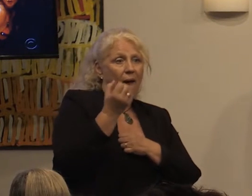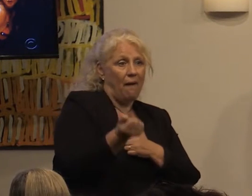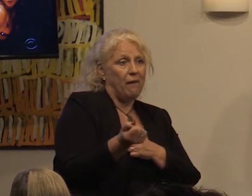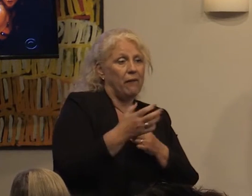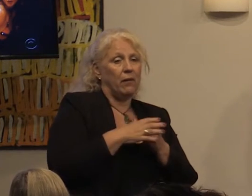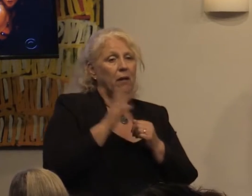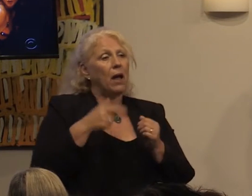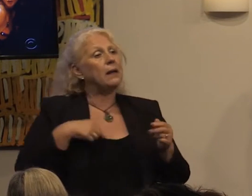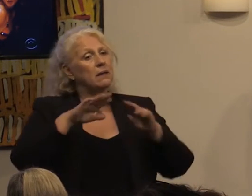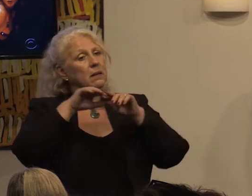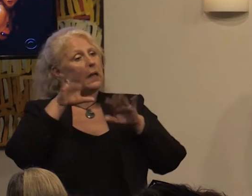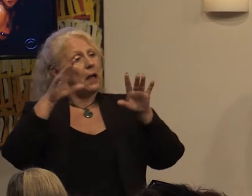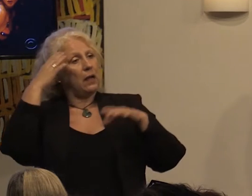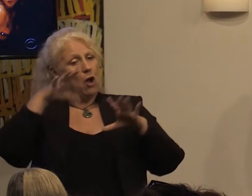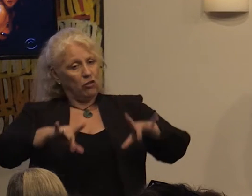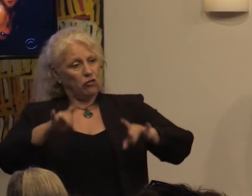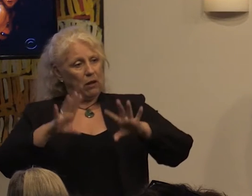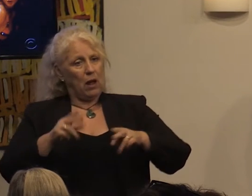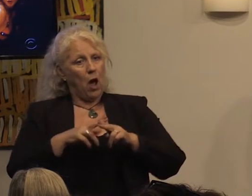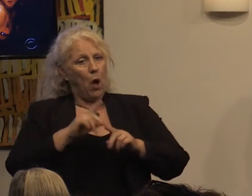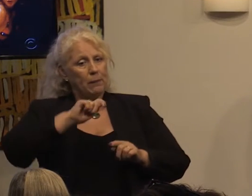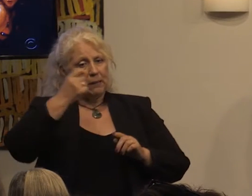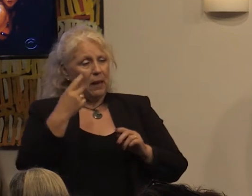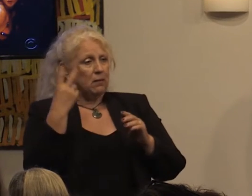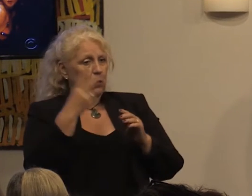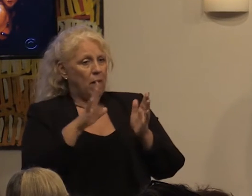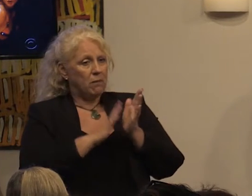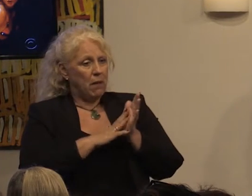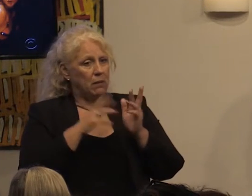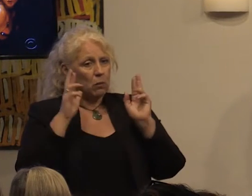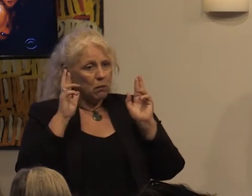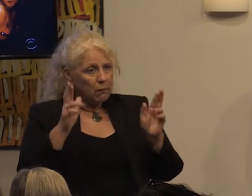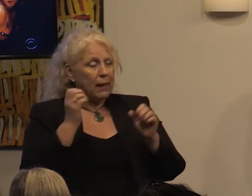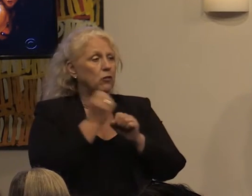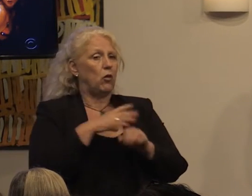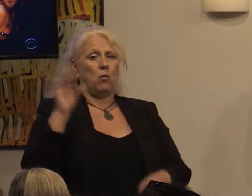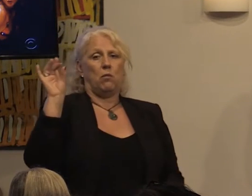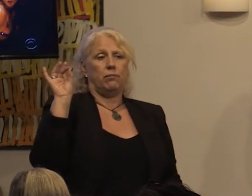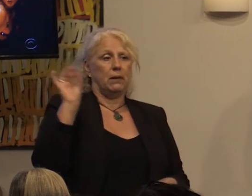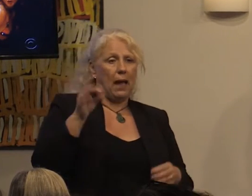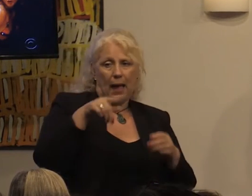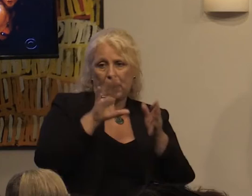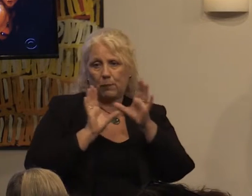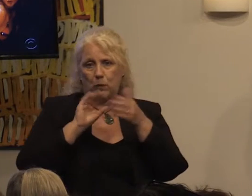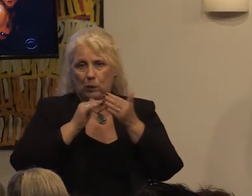up in the next 12 months and ensure that our gay community have the right to marriage but we don't represent